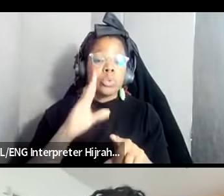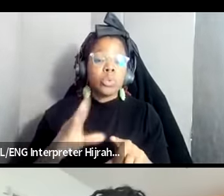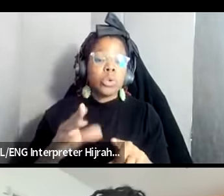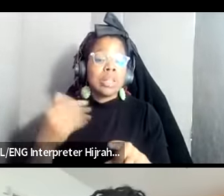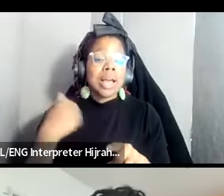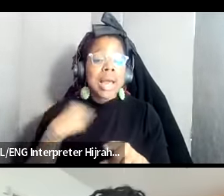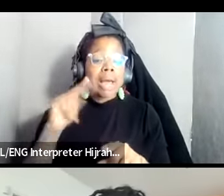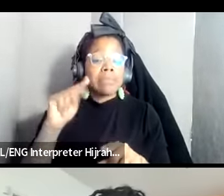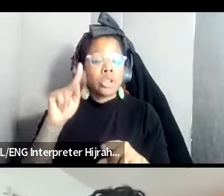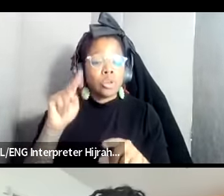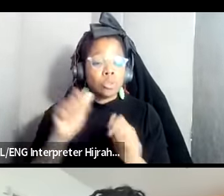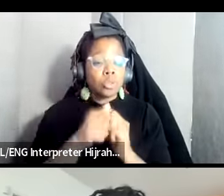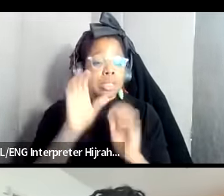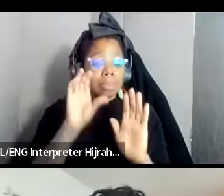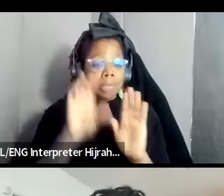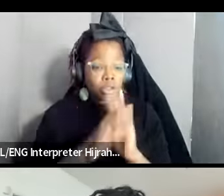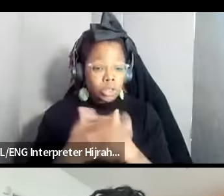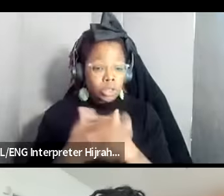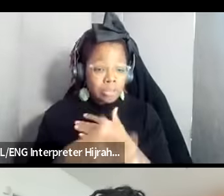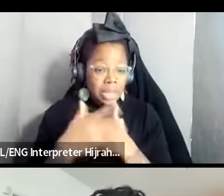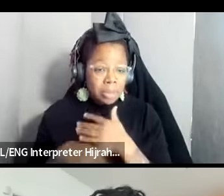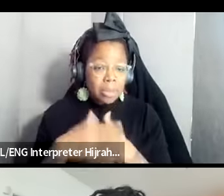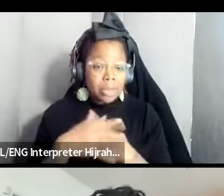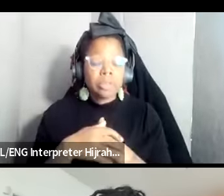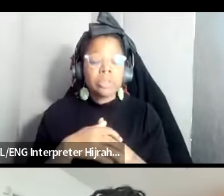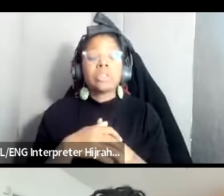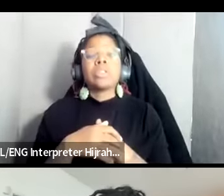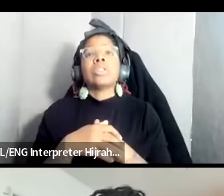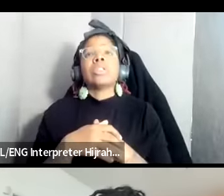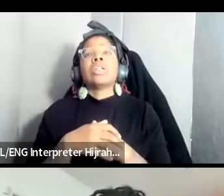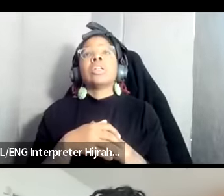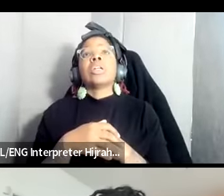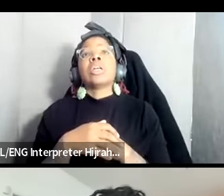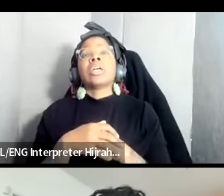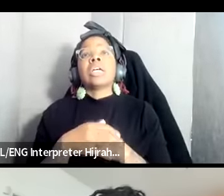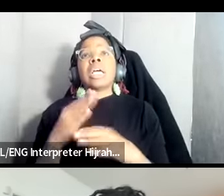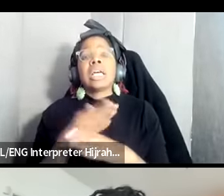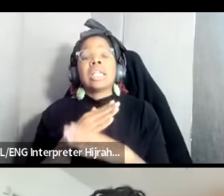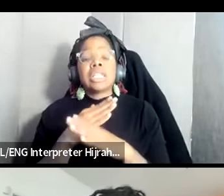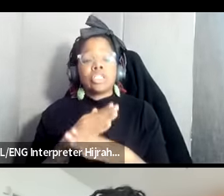going to be available in those graphic notes um and the sharing out we will also share the